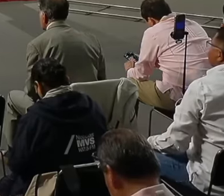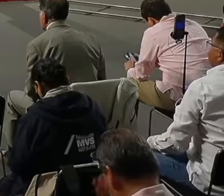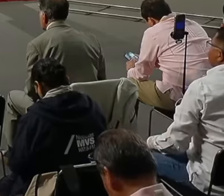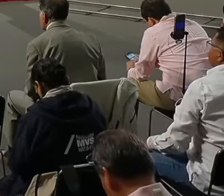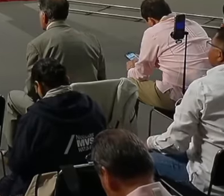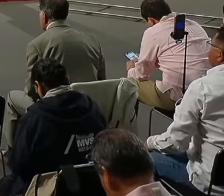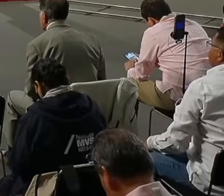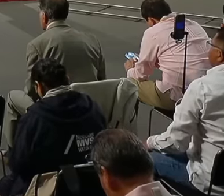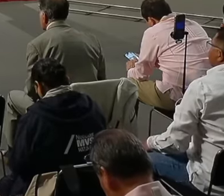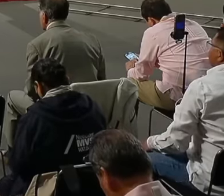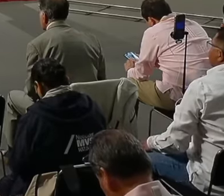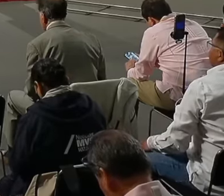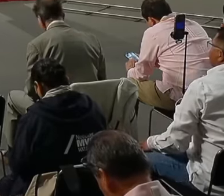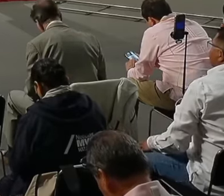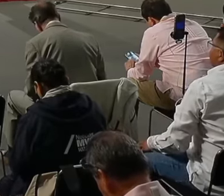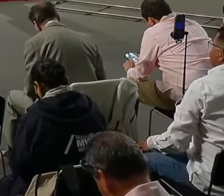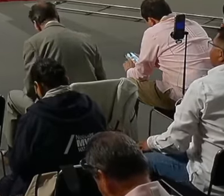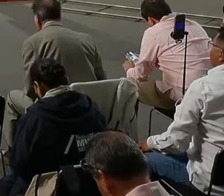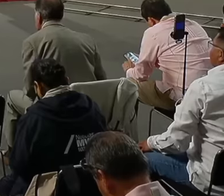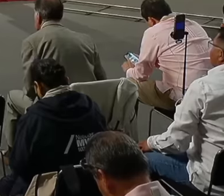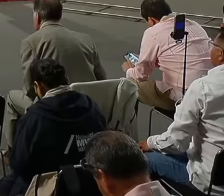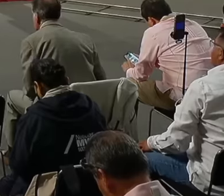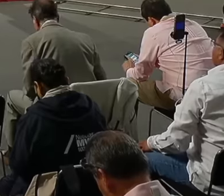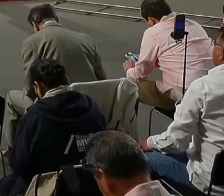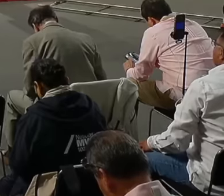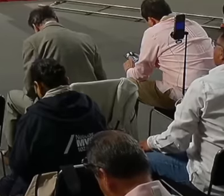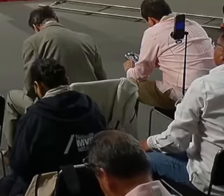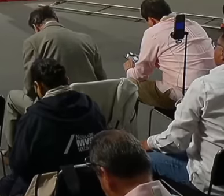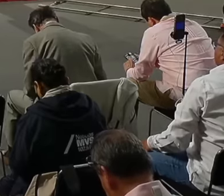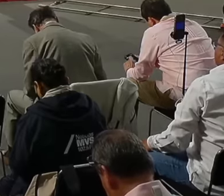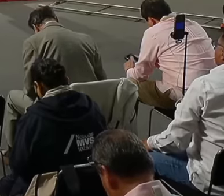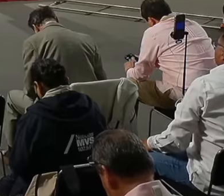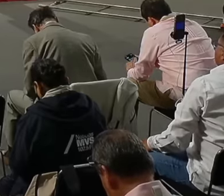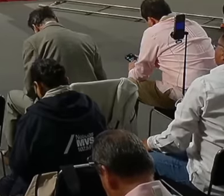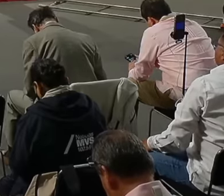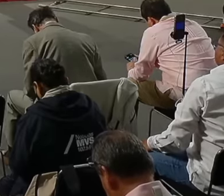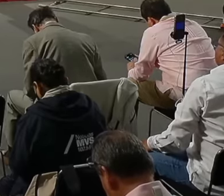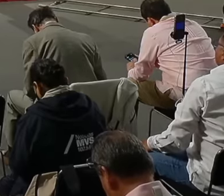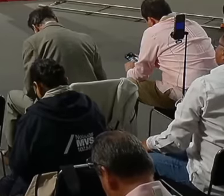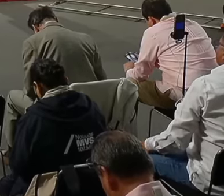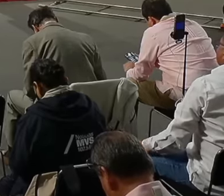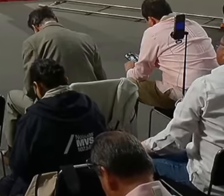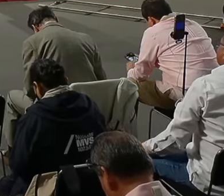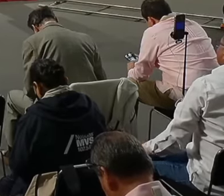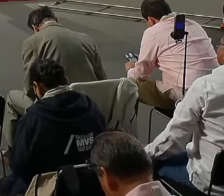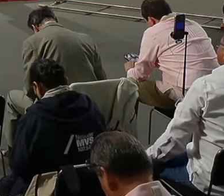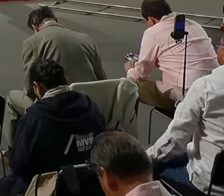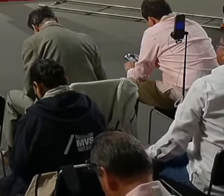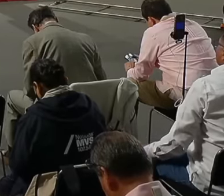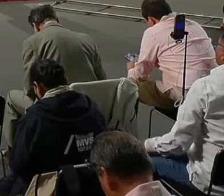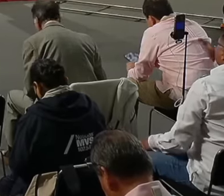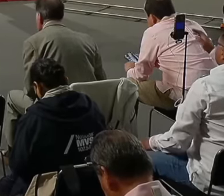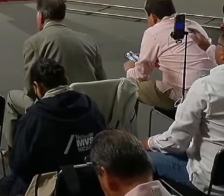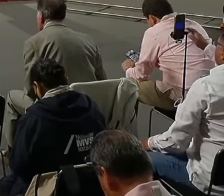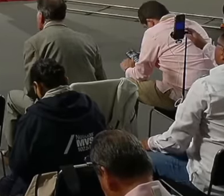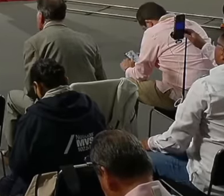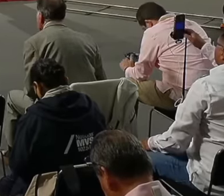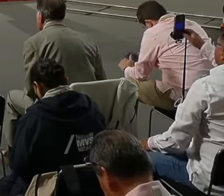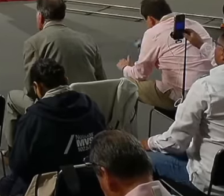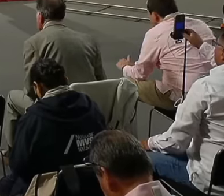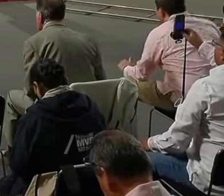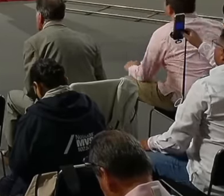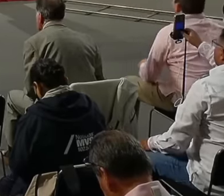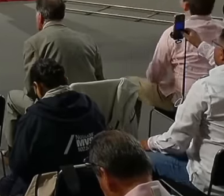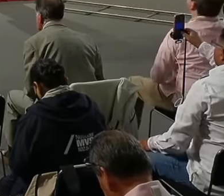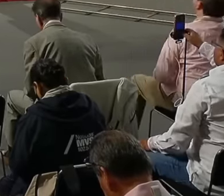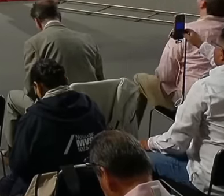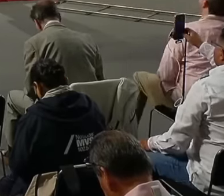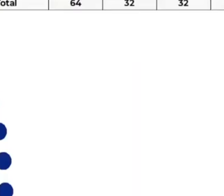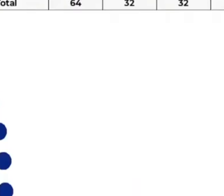prep has been completed and knowing which are the ones who obtained the majorities according to the prep is how much president